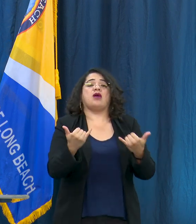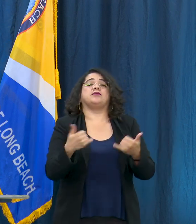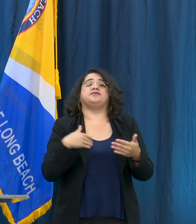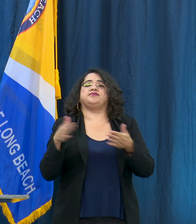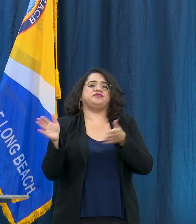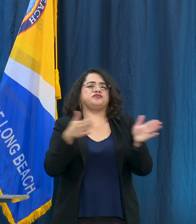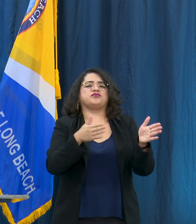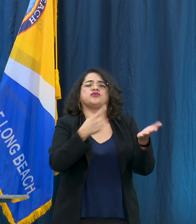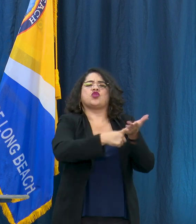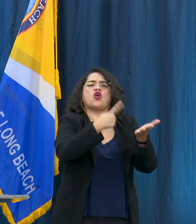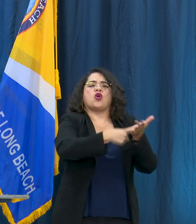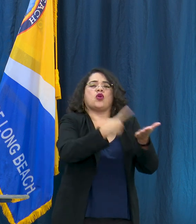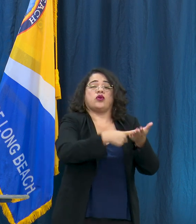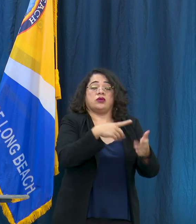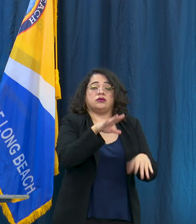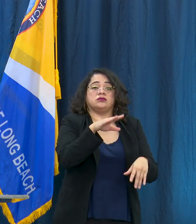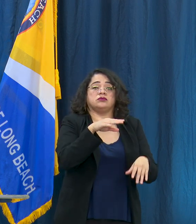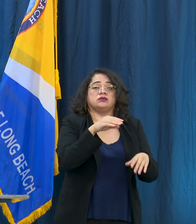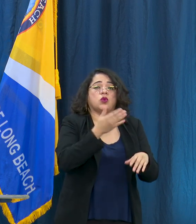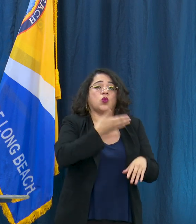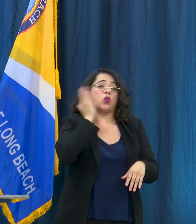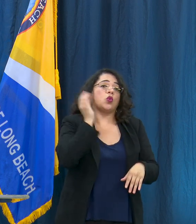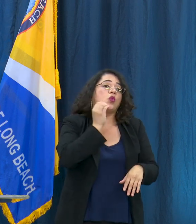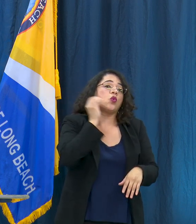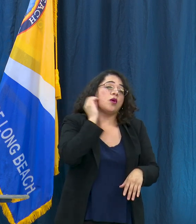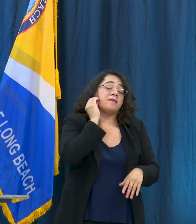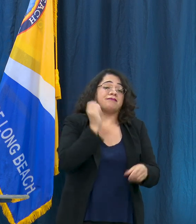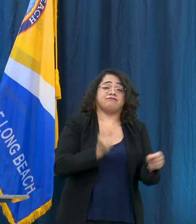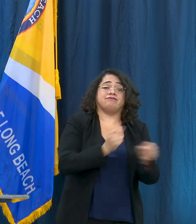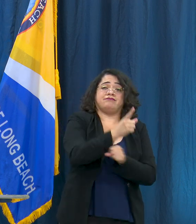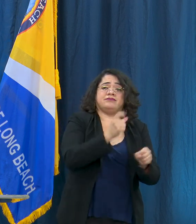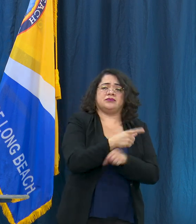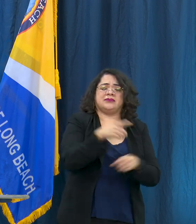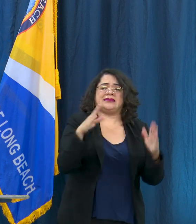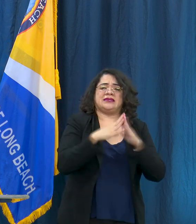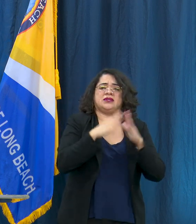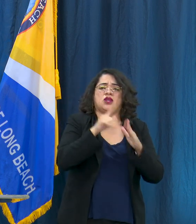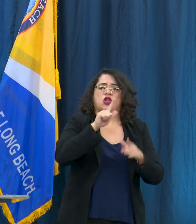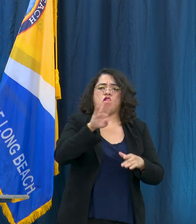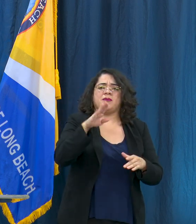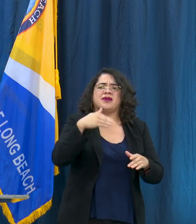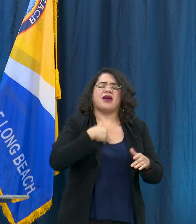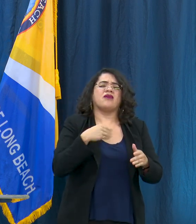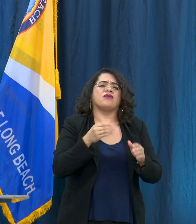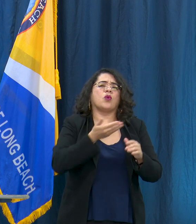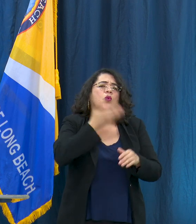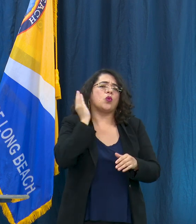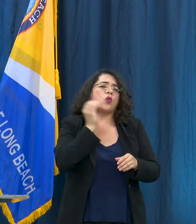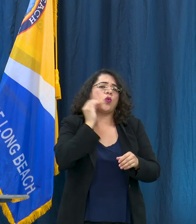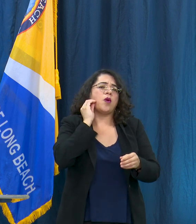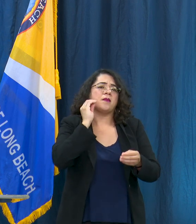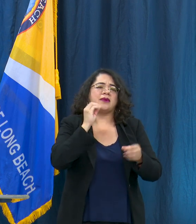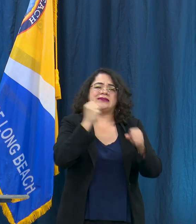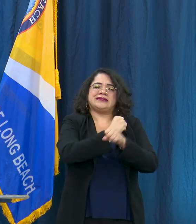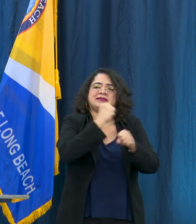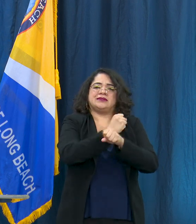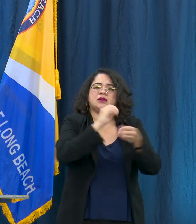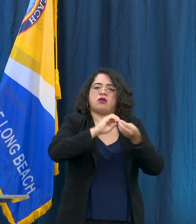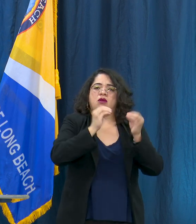information on our annual homelessness count. Every single year the City of Long Beach puts out our homelessness count. Homelessness was a crisis in Long Beach